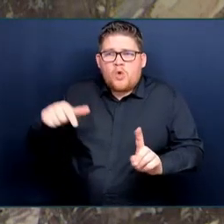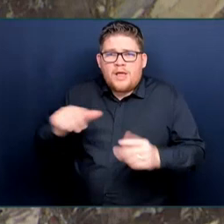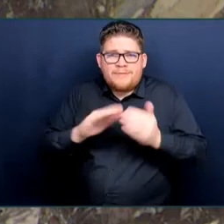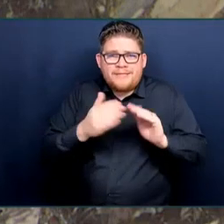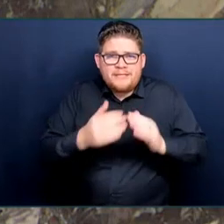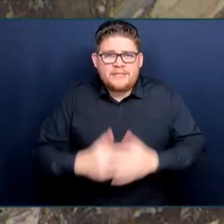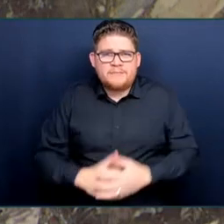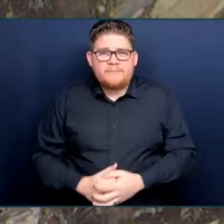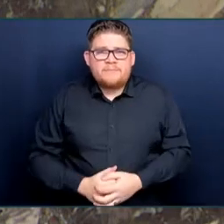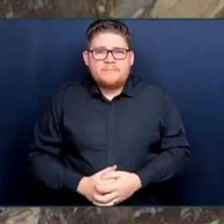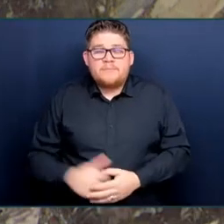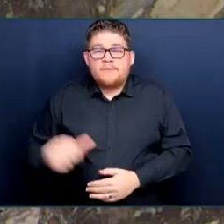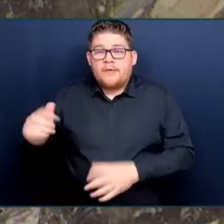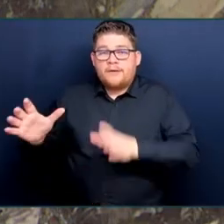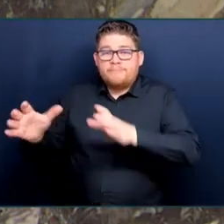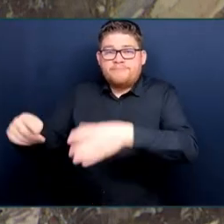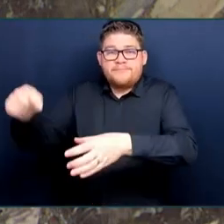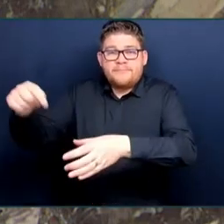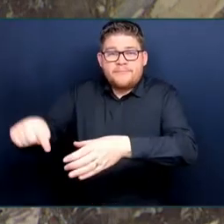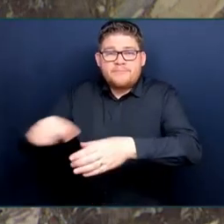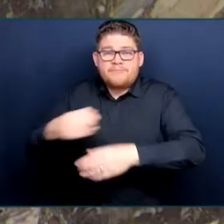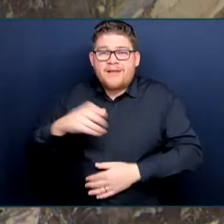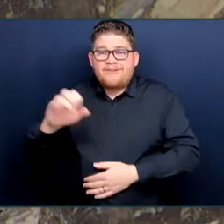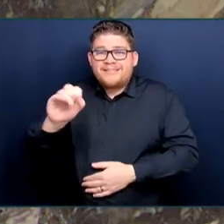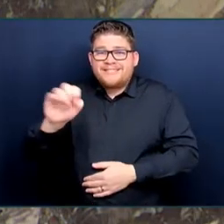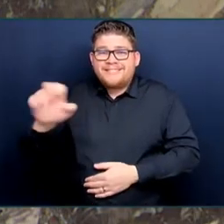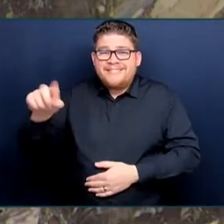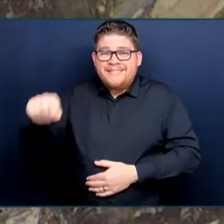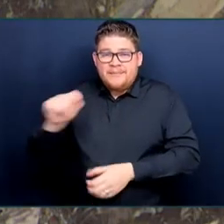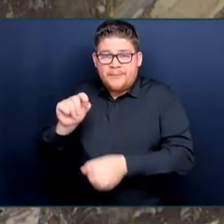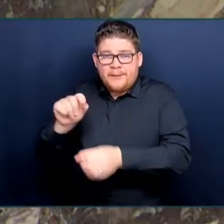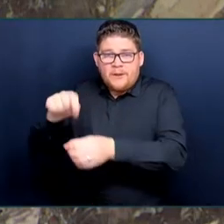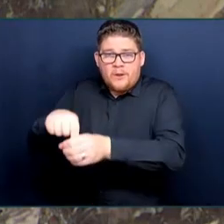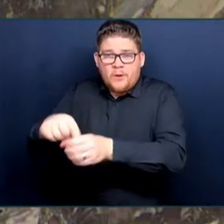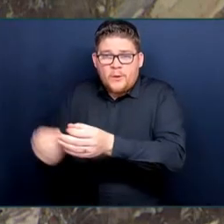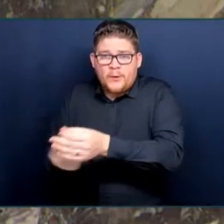There was even room made for a Comox Valley group growing funds to sponsor